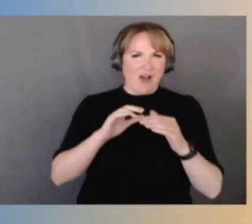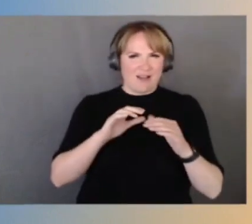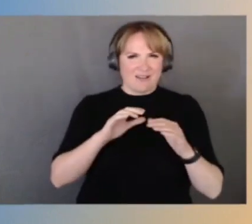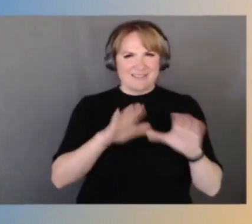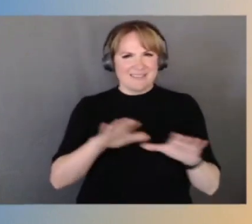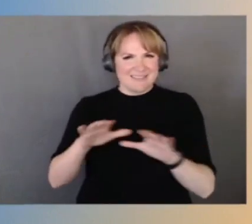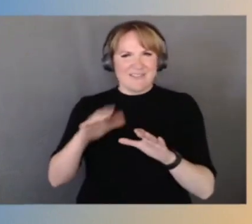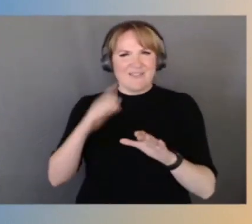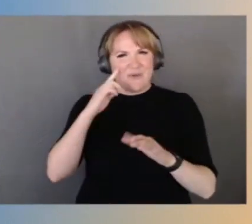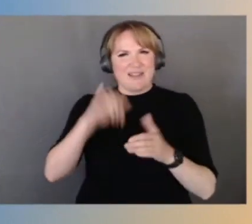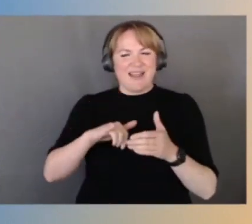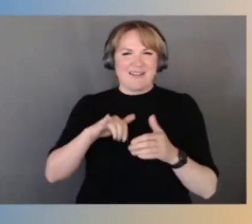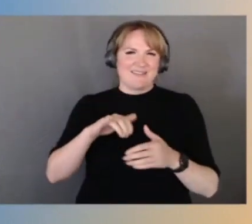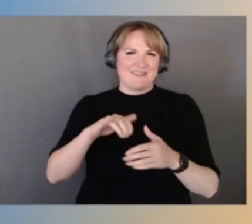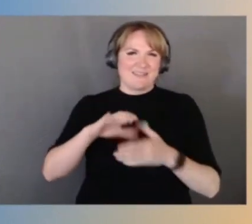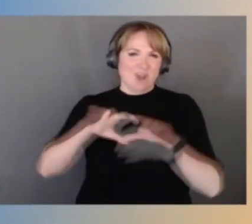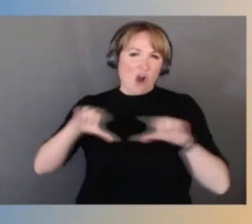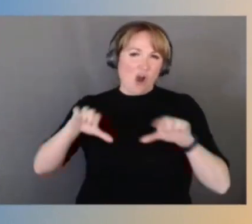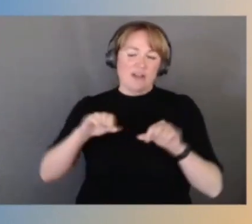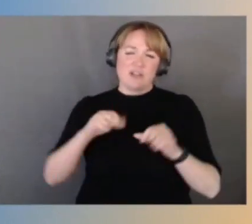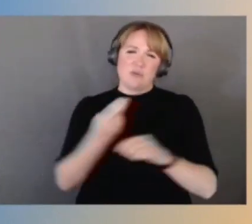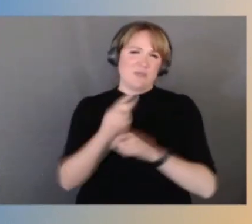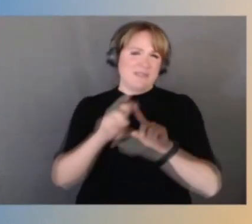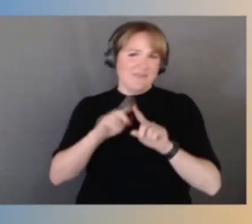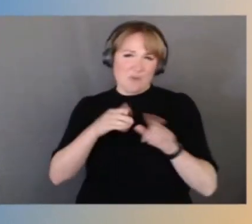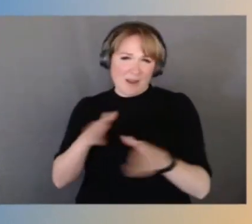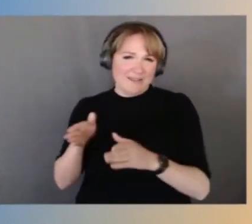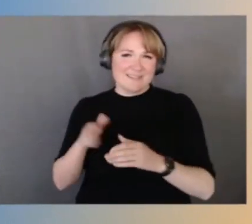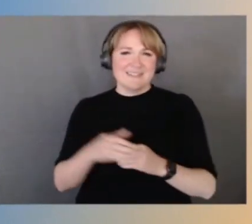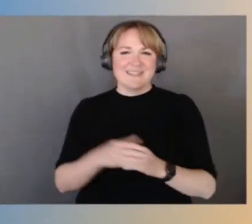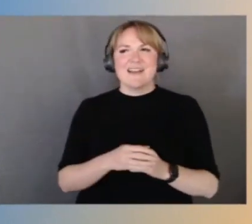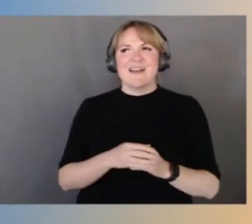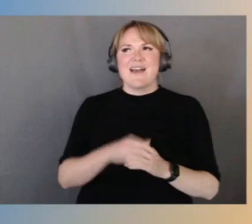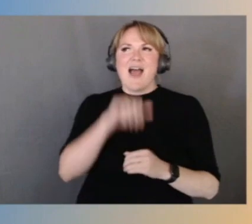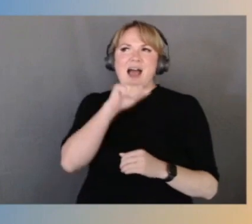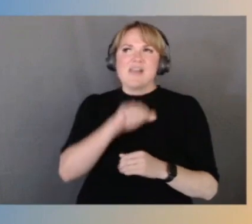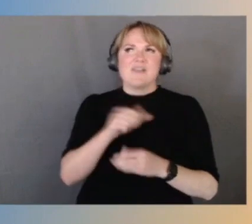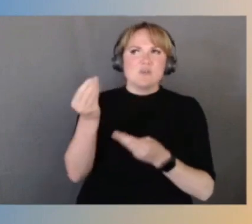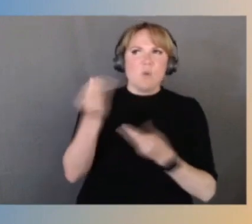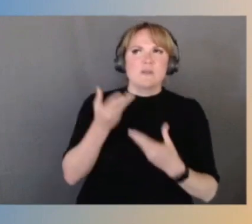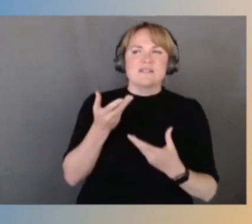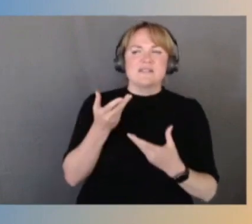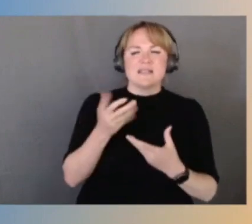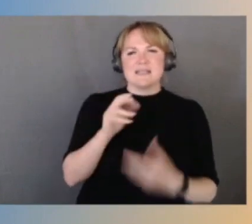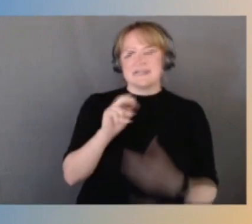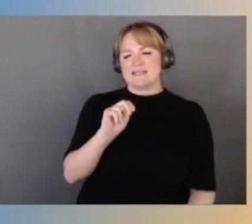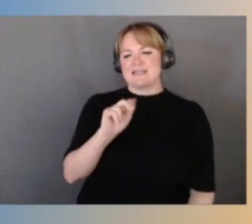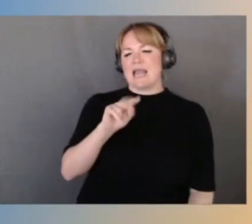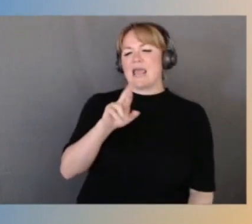I love the fact that as he told us that Nitro card is the API endpoint within the data center.